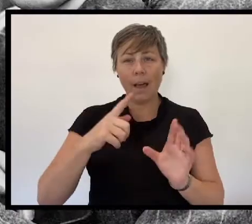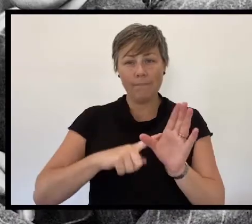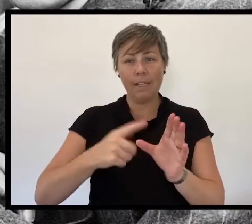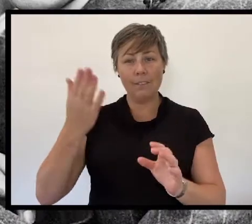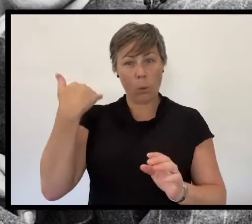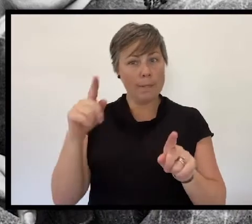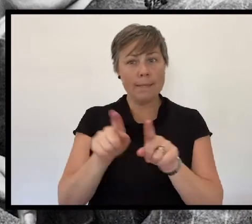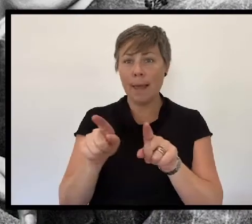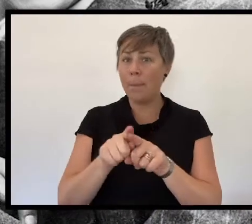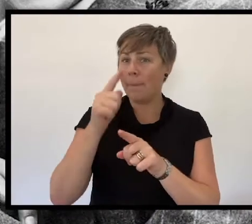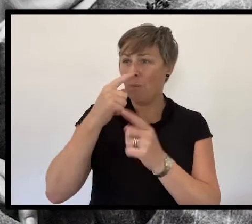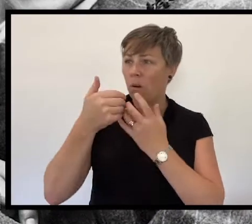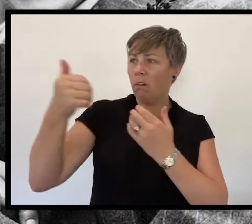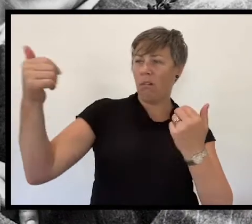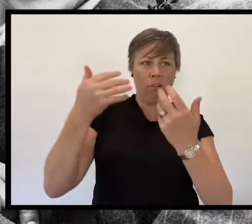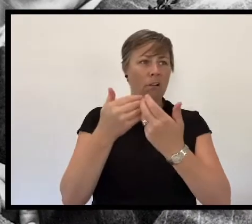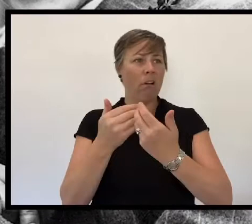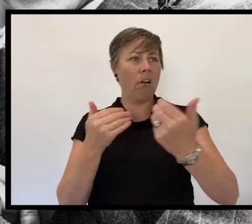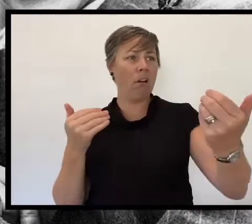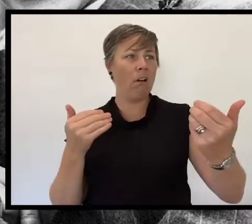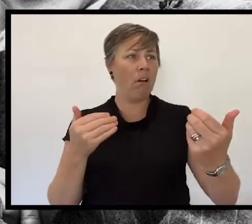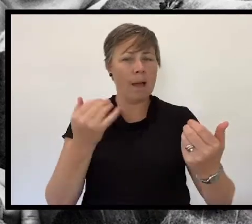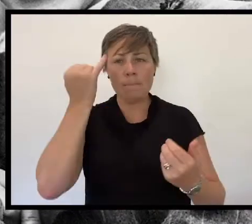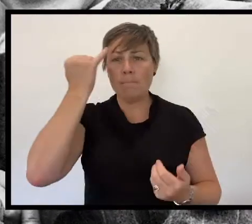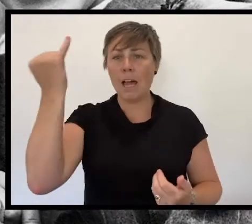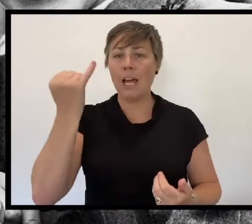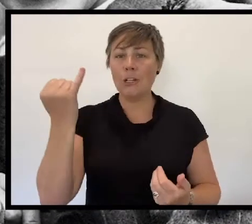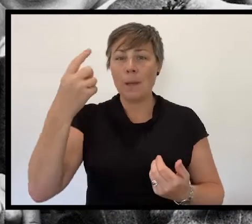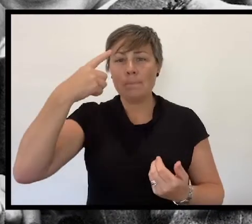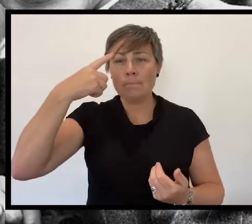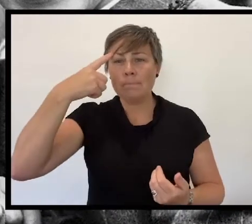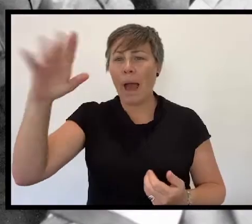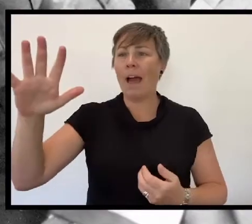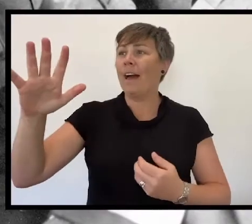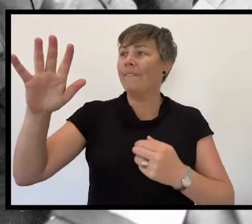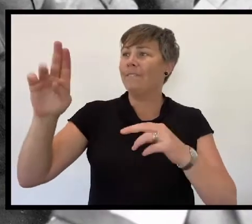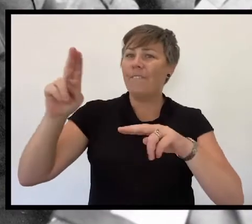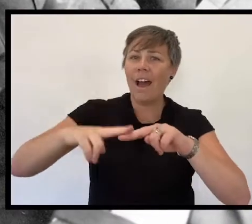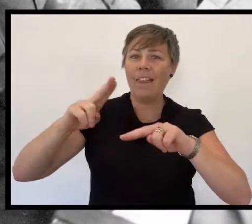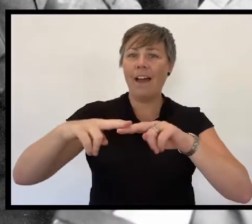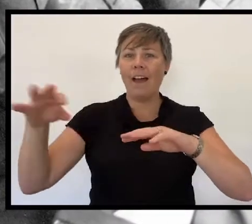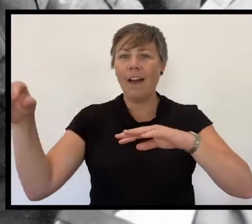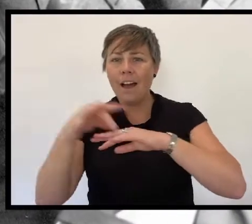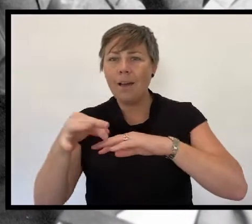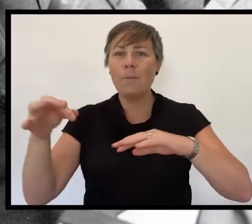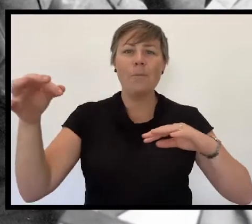The relief at having loved ones home: fathers, sisters, brothers, husbands, sons and daughters.